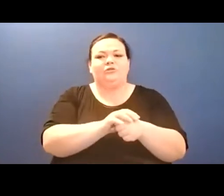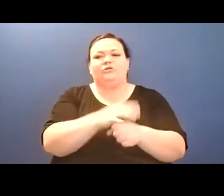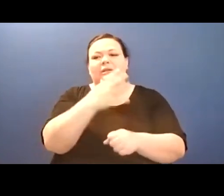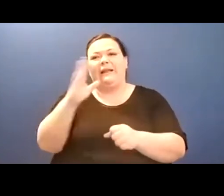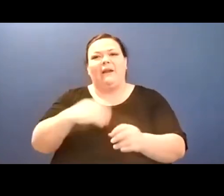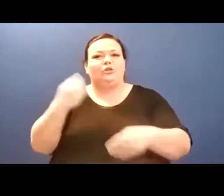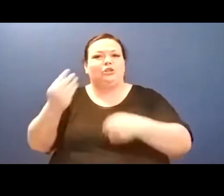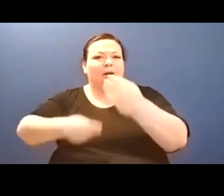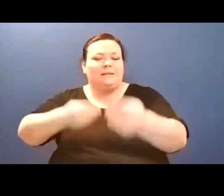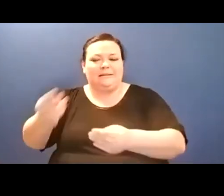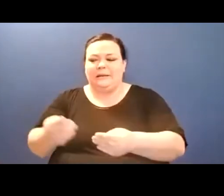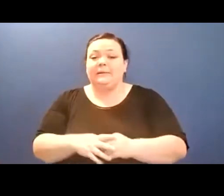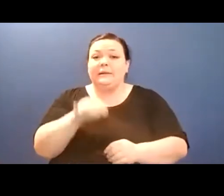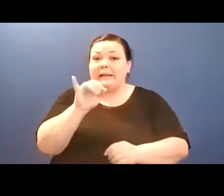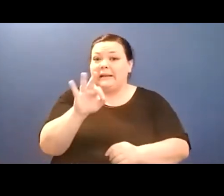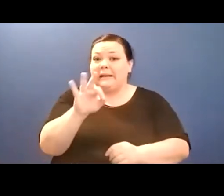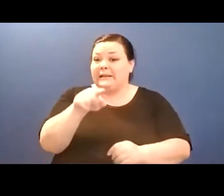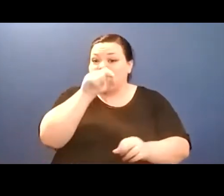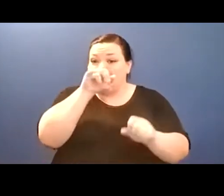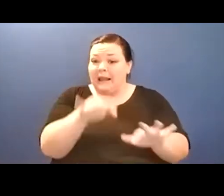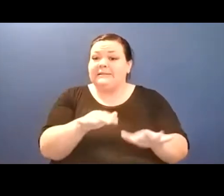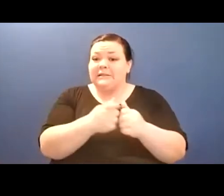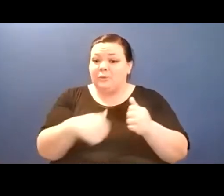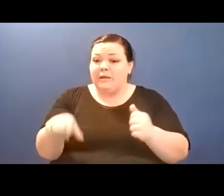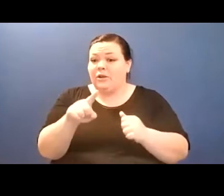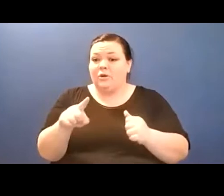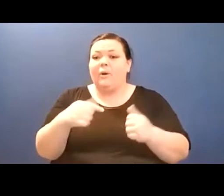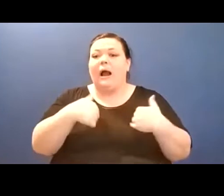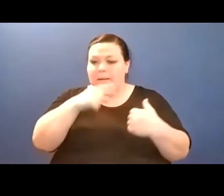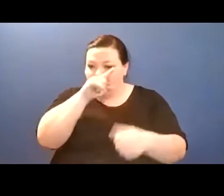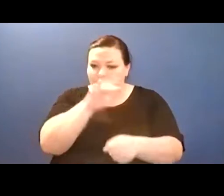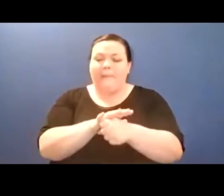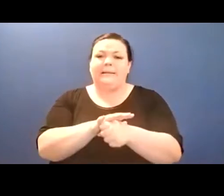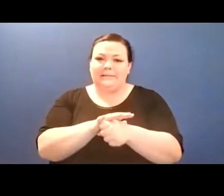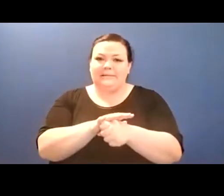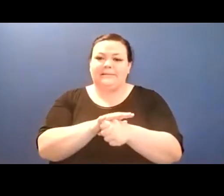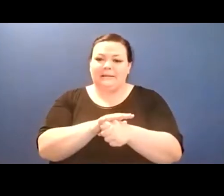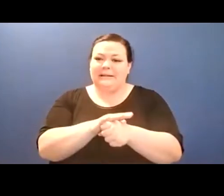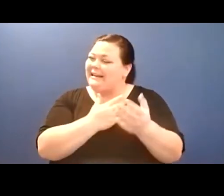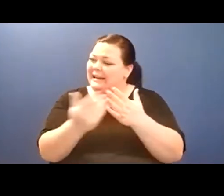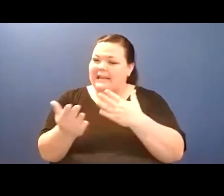The puppy is afraid of the trash truck, the way it clangs metal/ against metal against the darkness